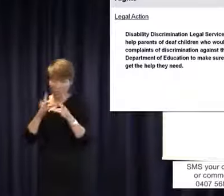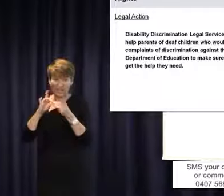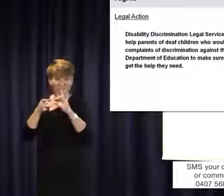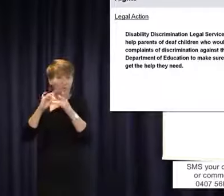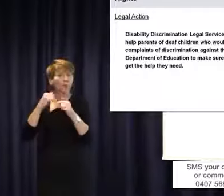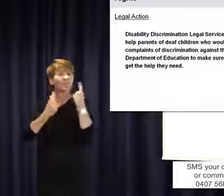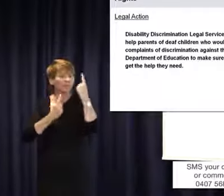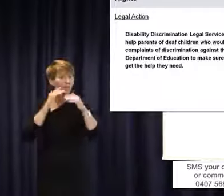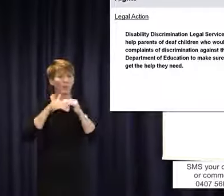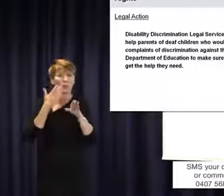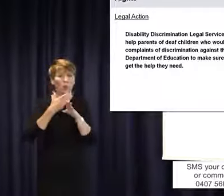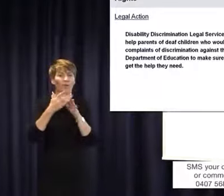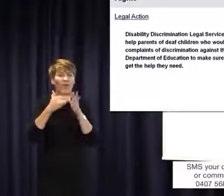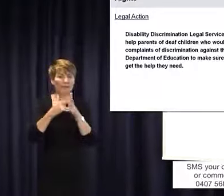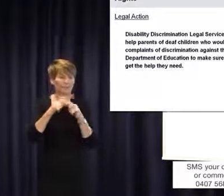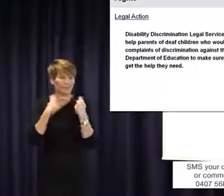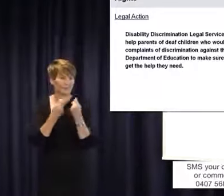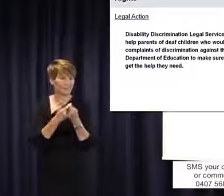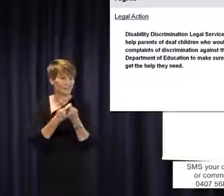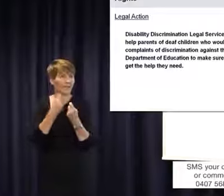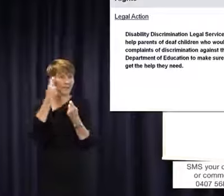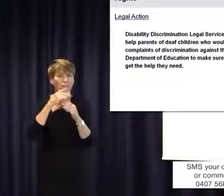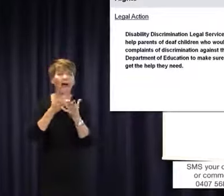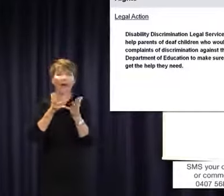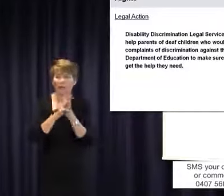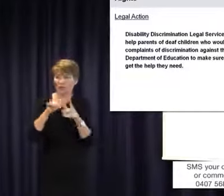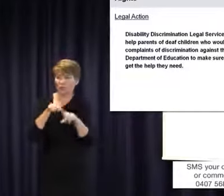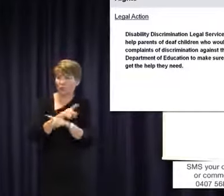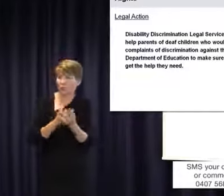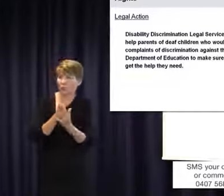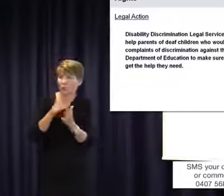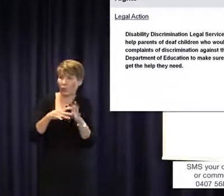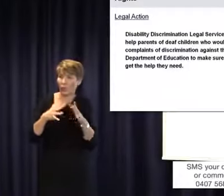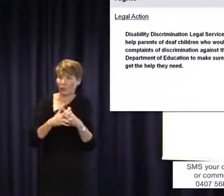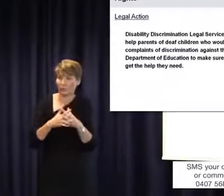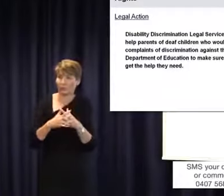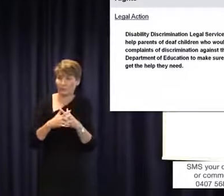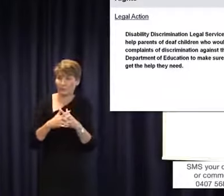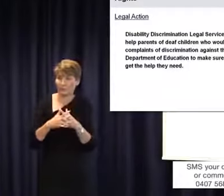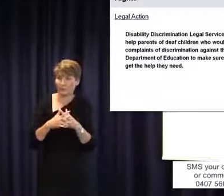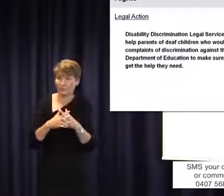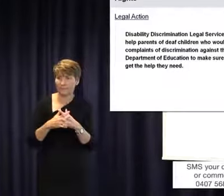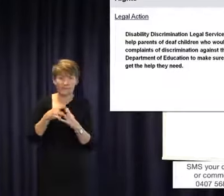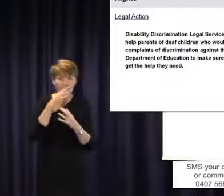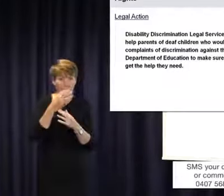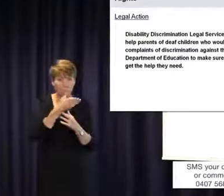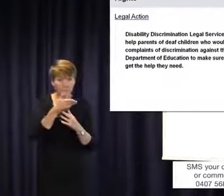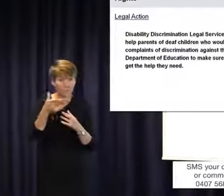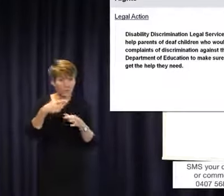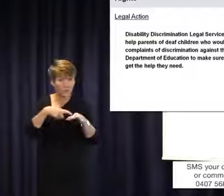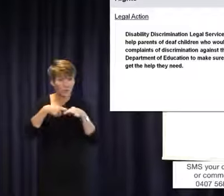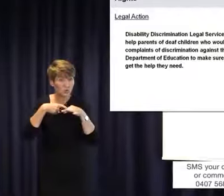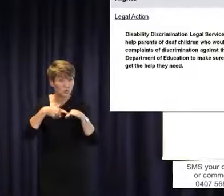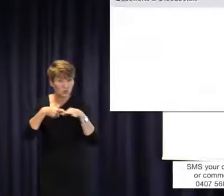change this through the law. Now, does anyone have any questions about anything that I've